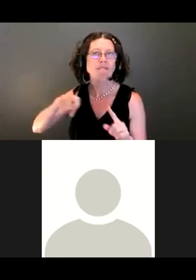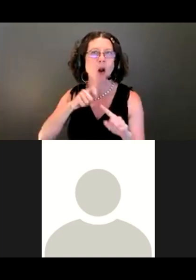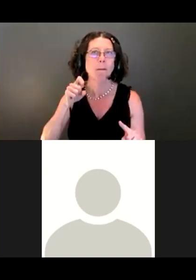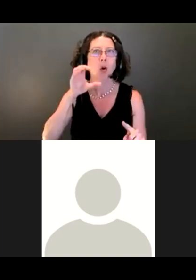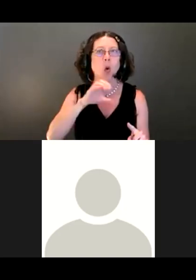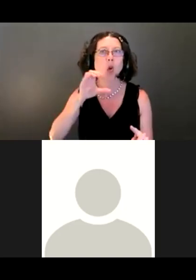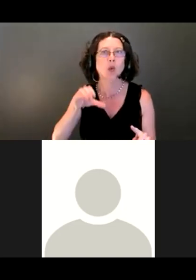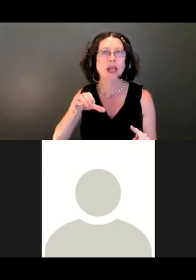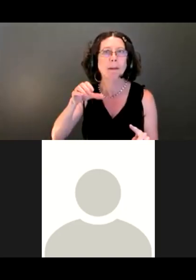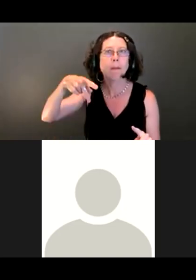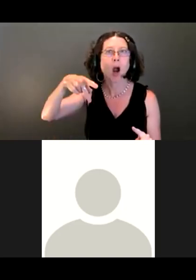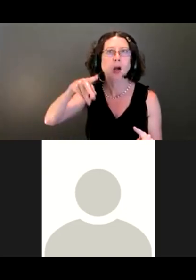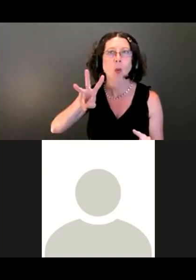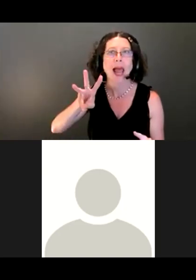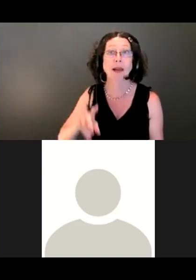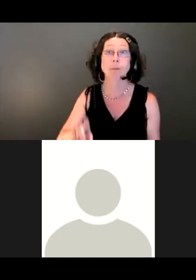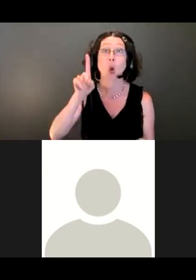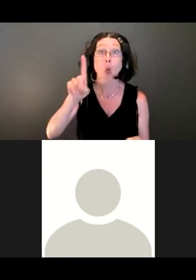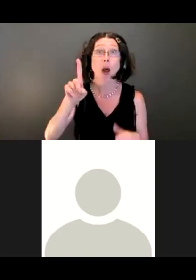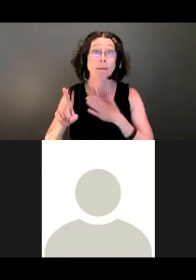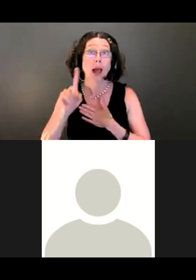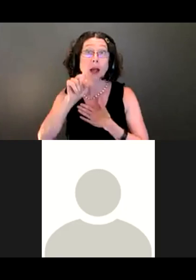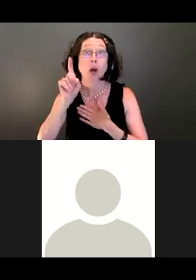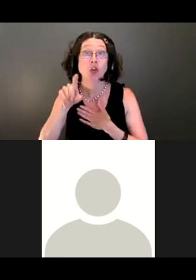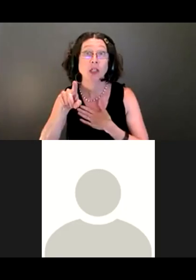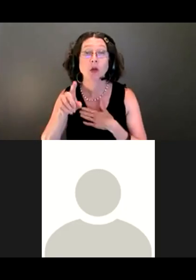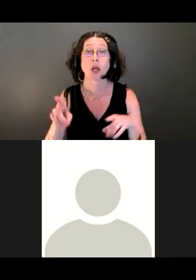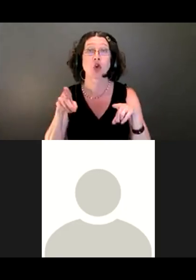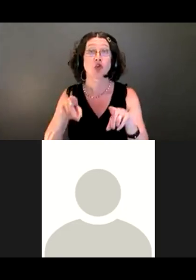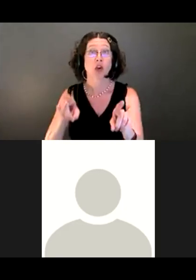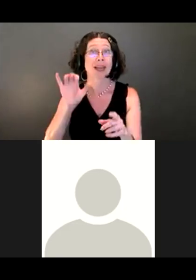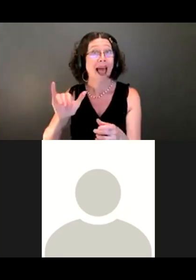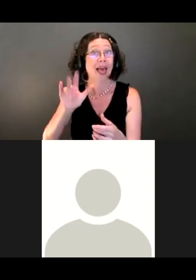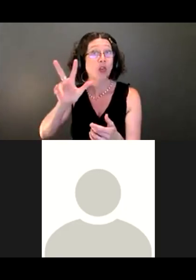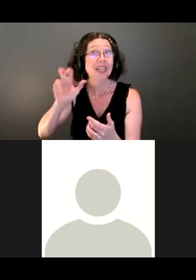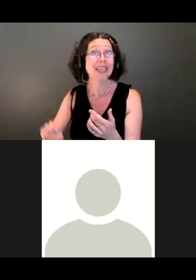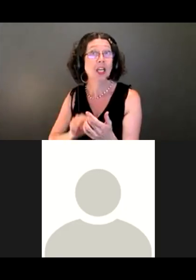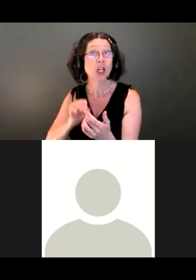One of my questions was whether during this three-year period -- I'm sorry.